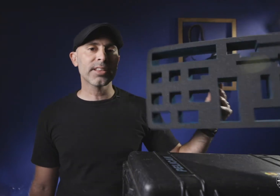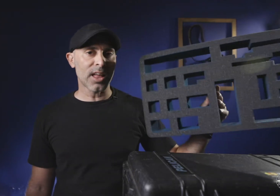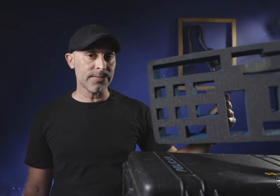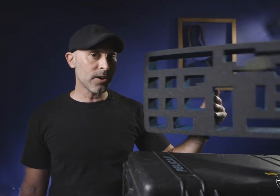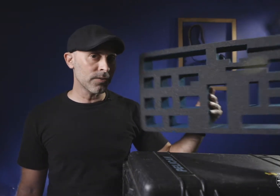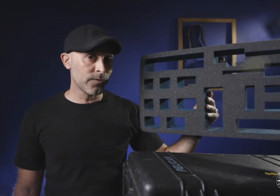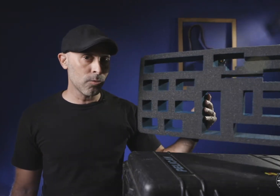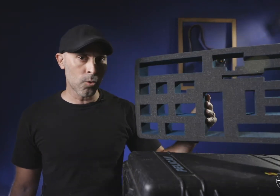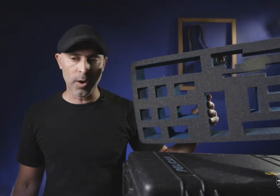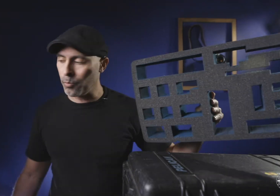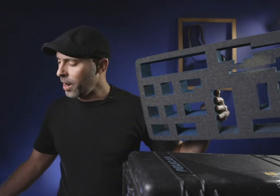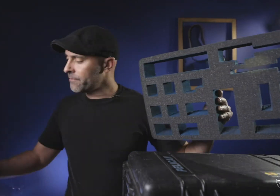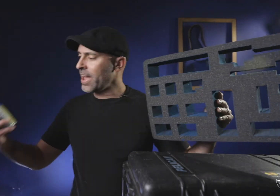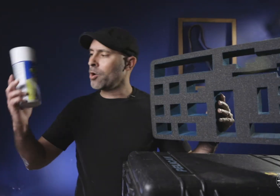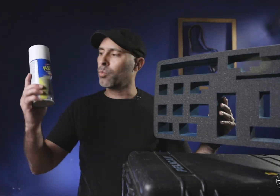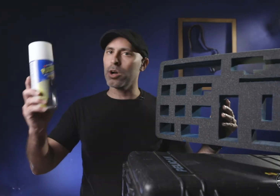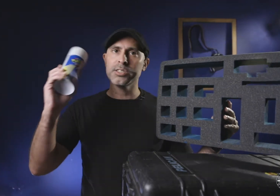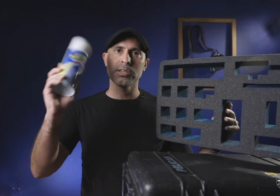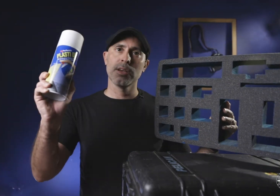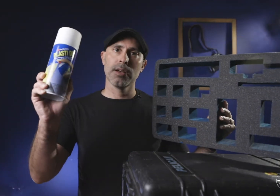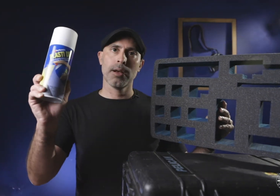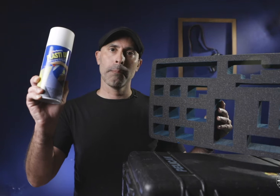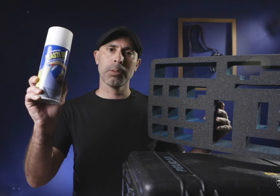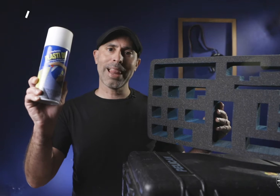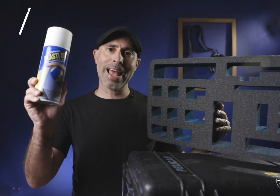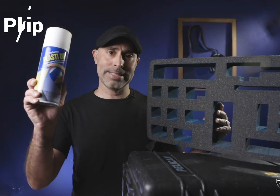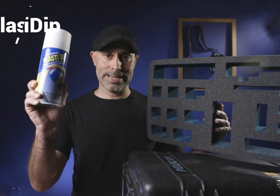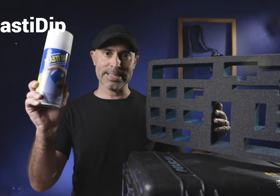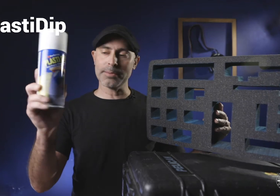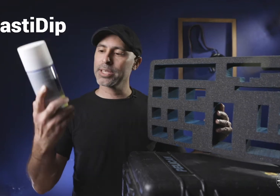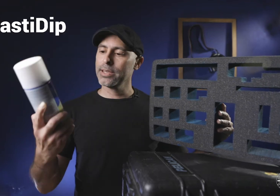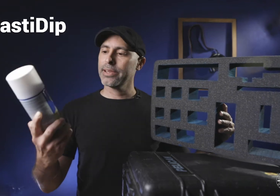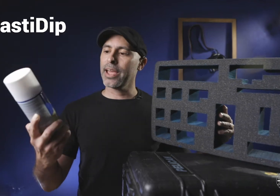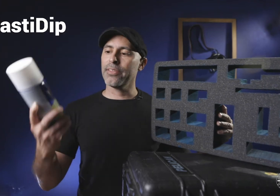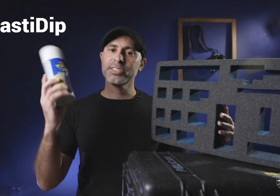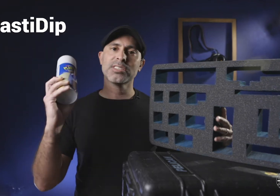the life of the foam core and what I found was Plasti Dip and this is